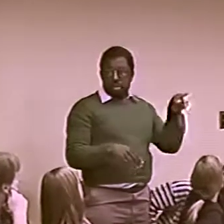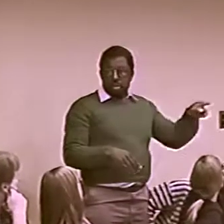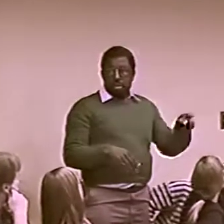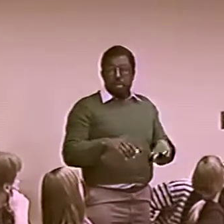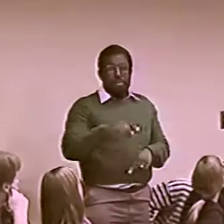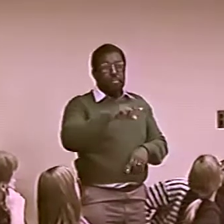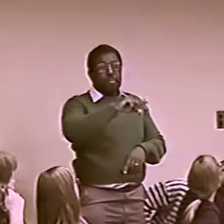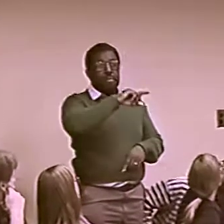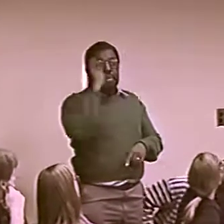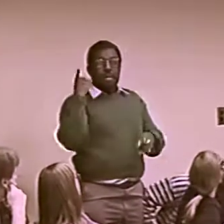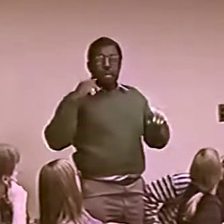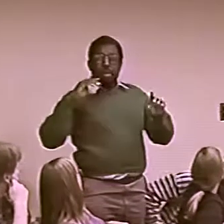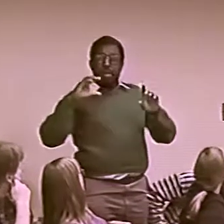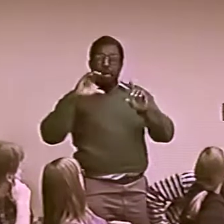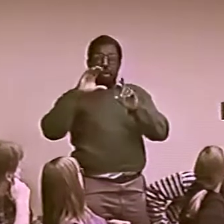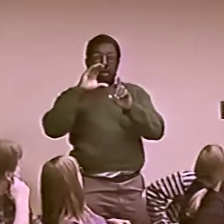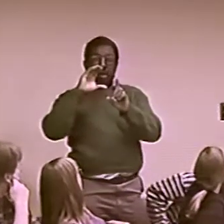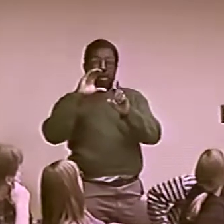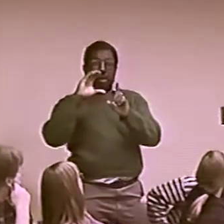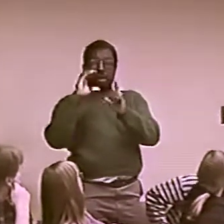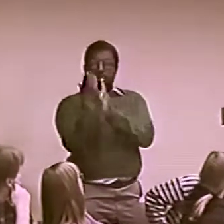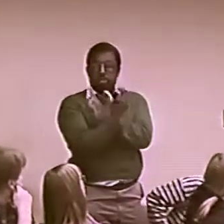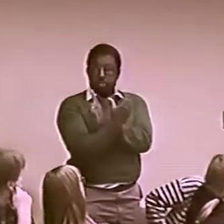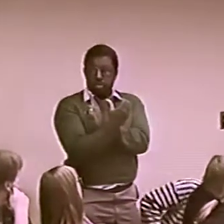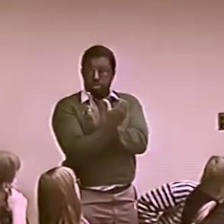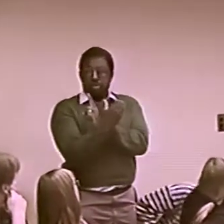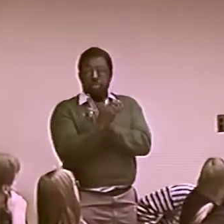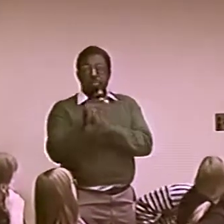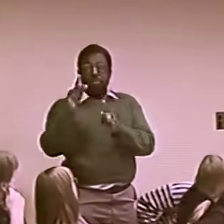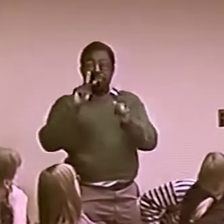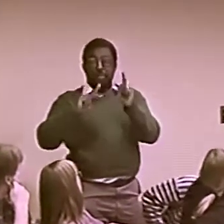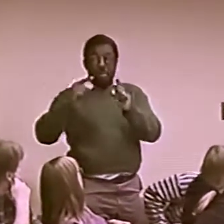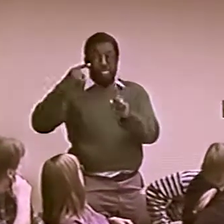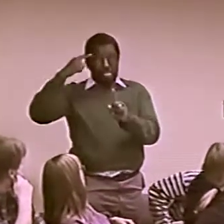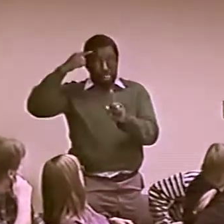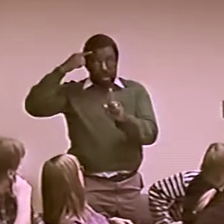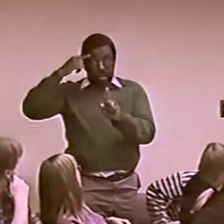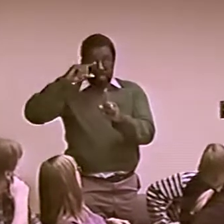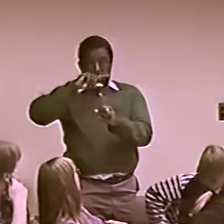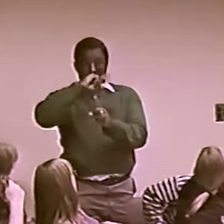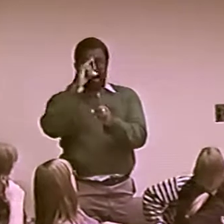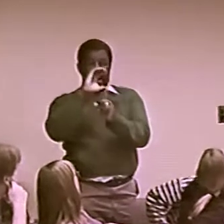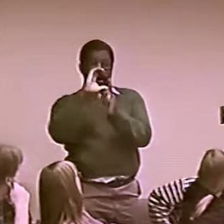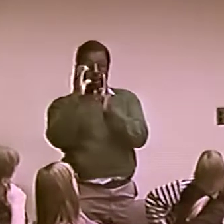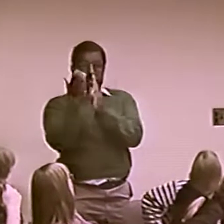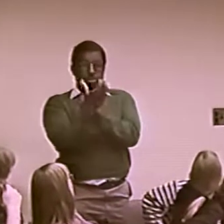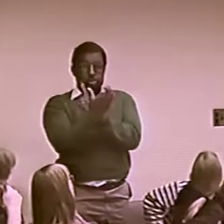SO...IF YOU HOPE TO MAKE A BROAD STATEMENT ABOUT THAT,